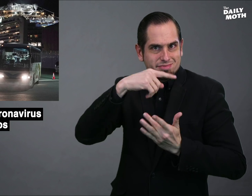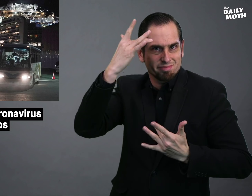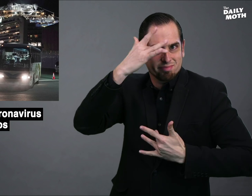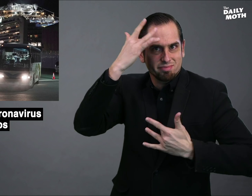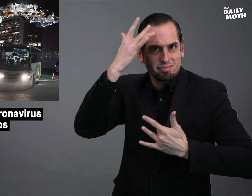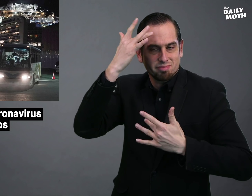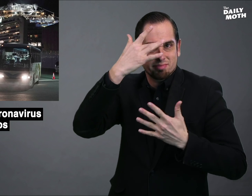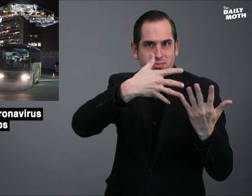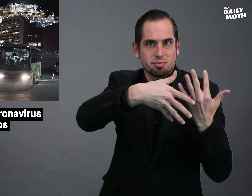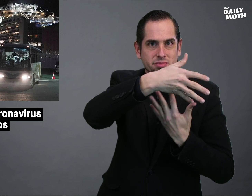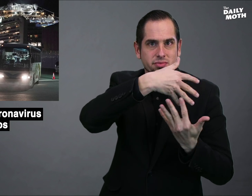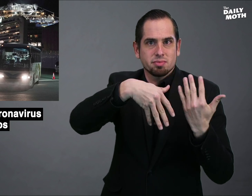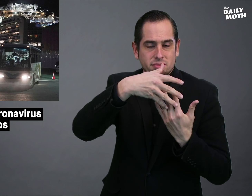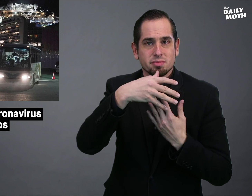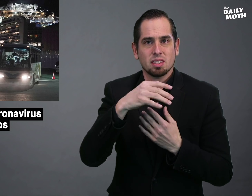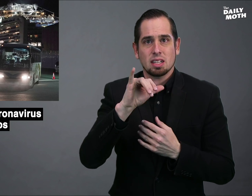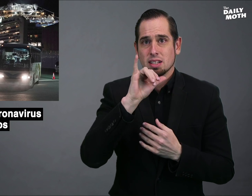on the ship.